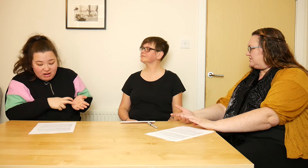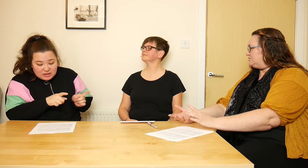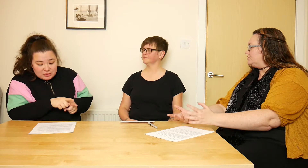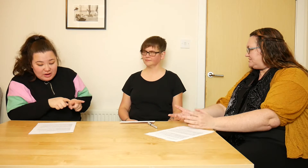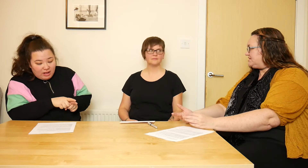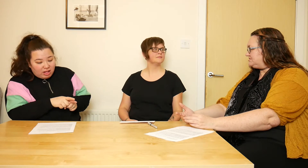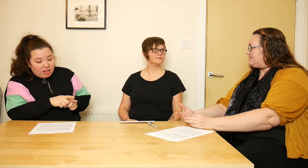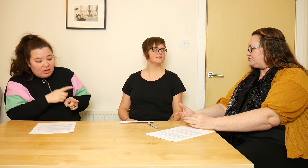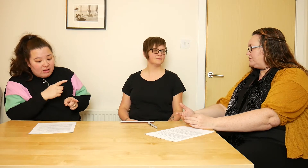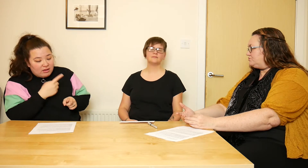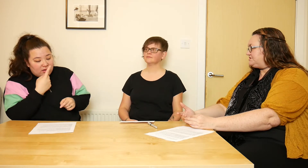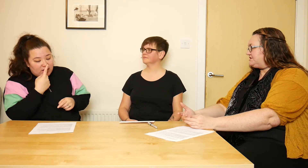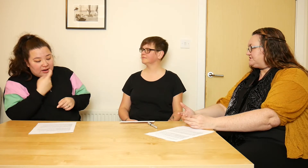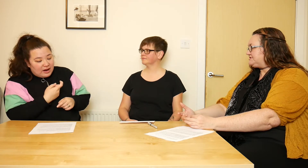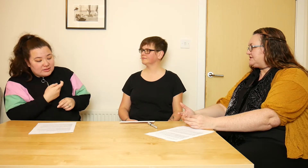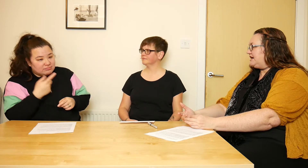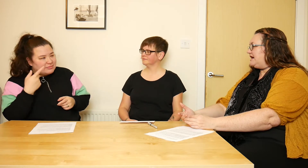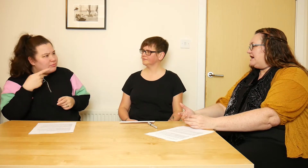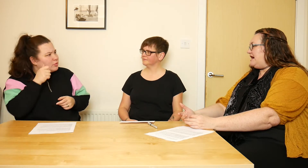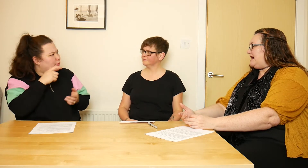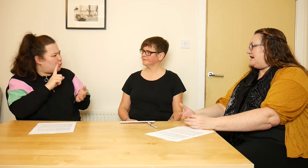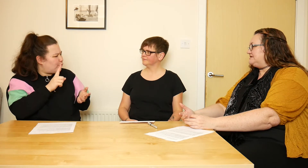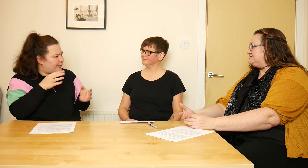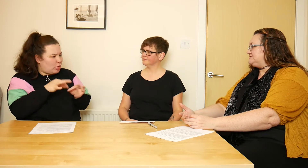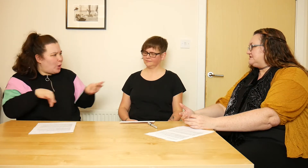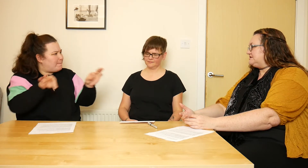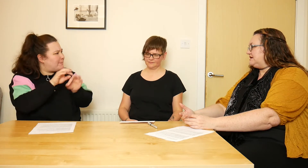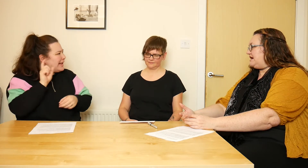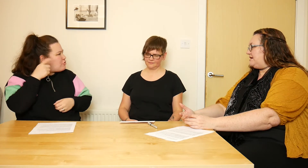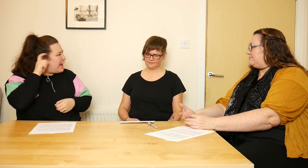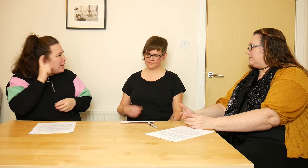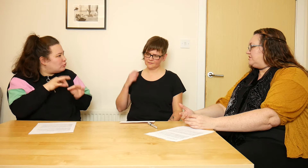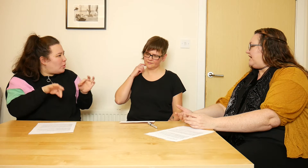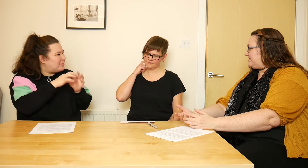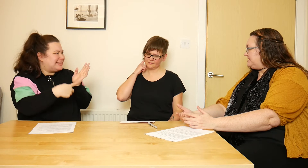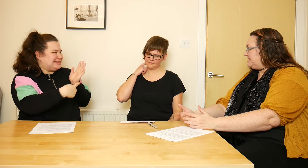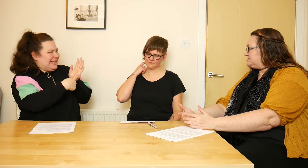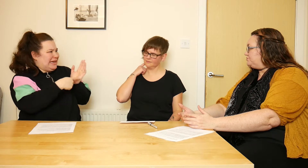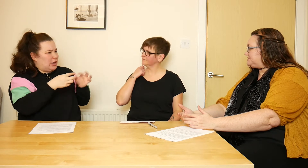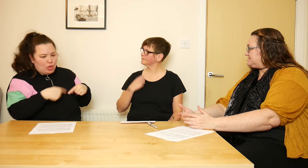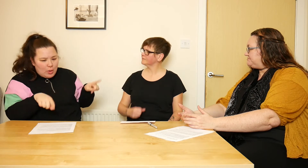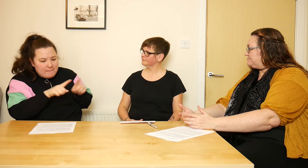Note takers, electronic note takers. And you can have a hearing aid loop system,